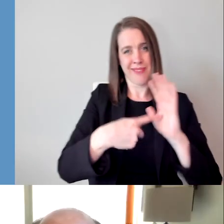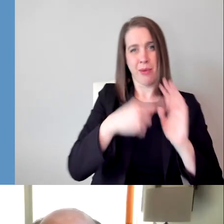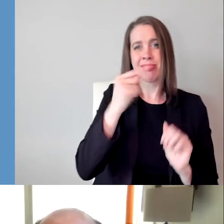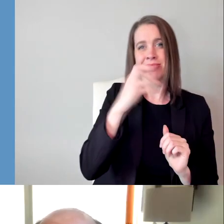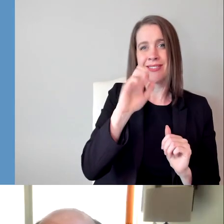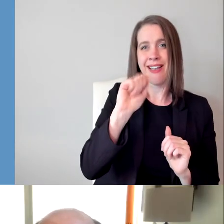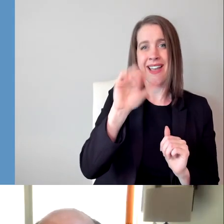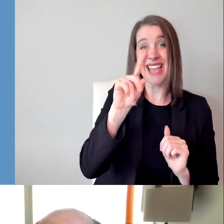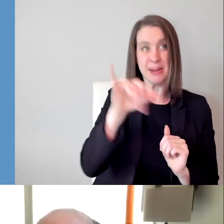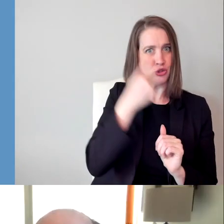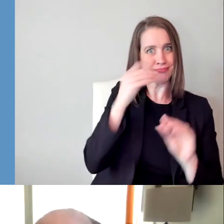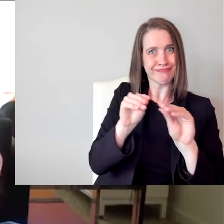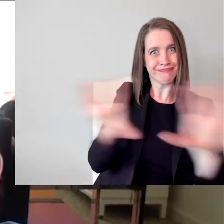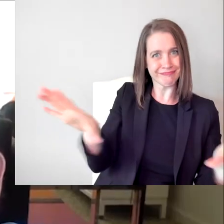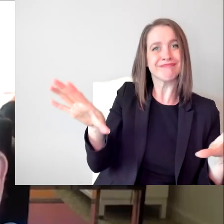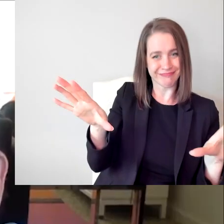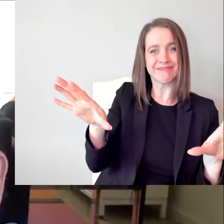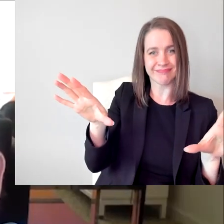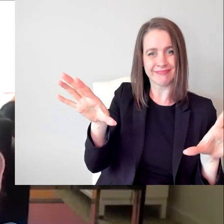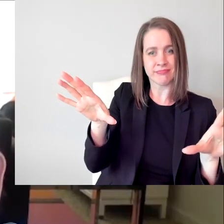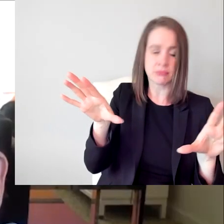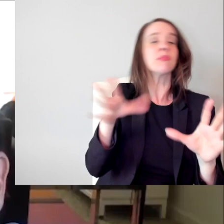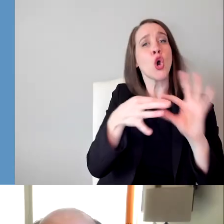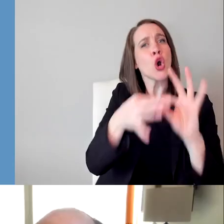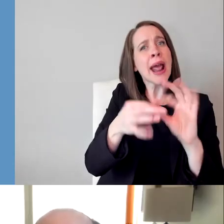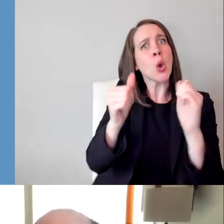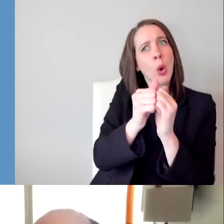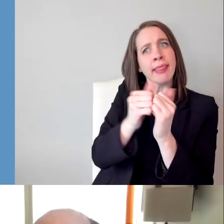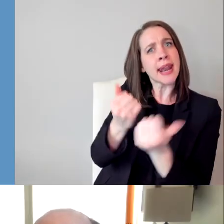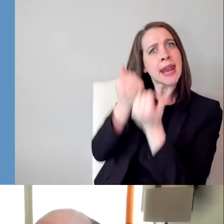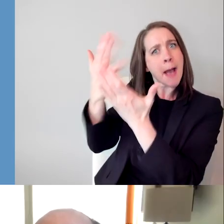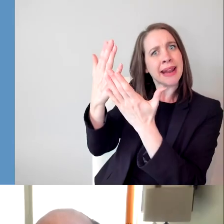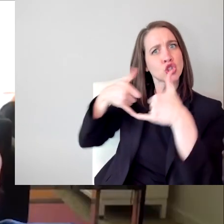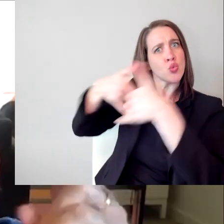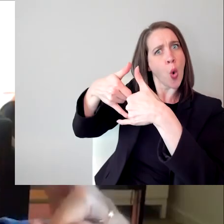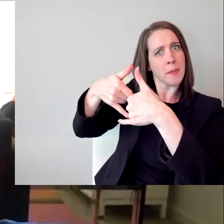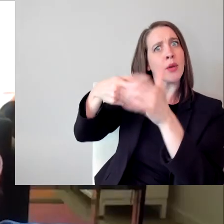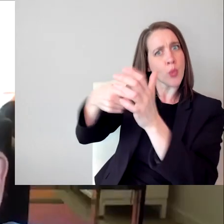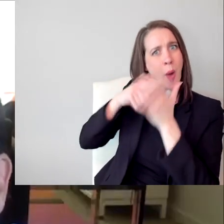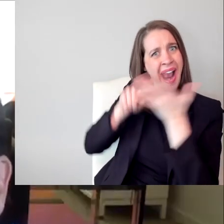with regard to nomination requirements, there is tremendous pushback from supposed progressives